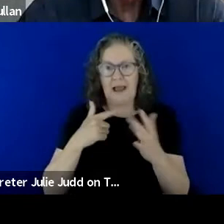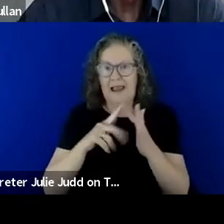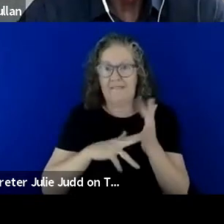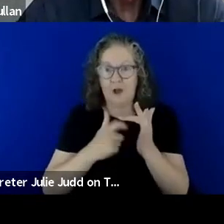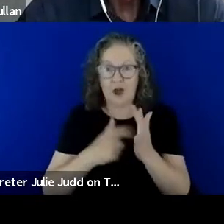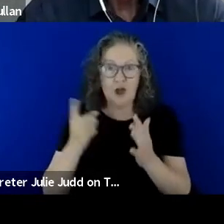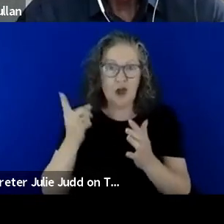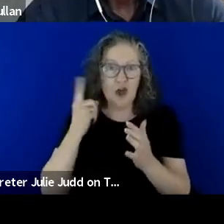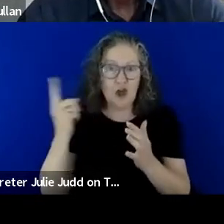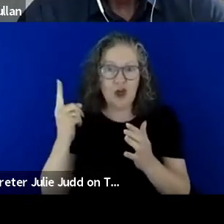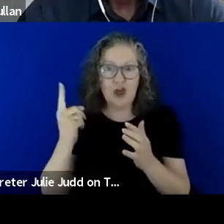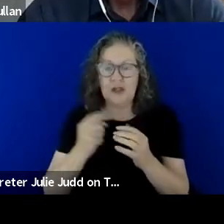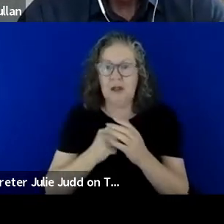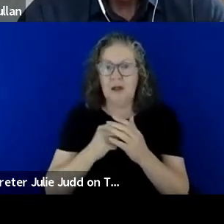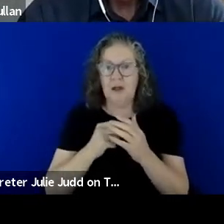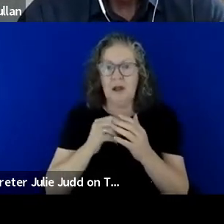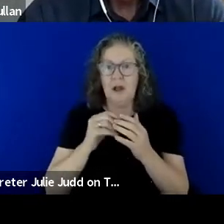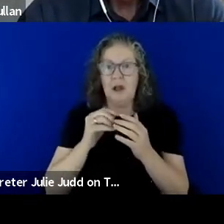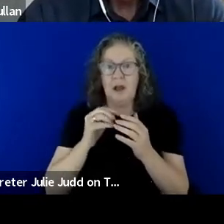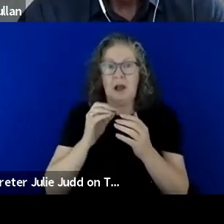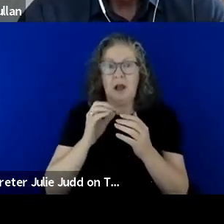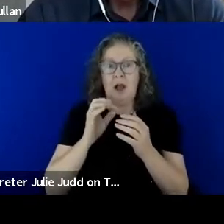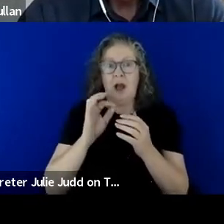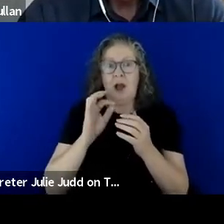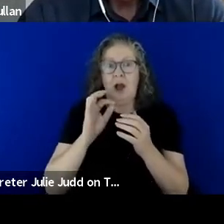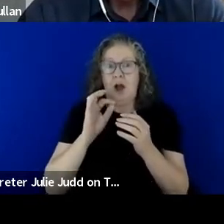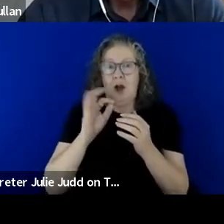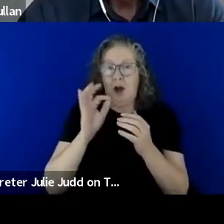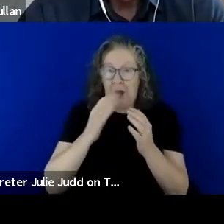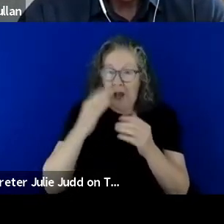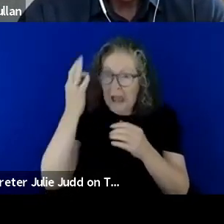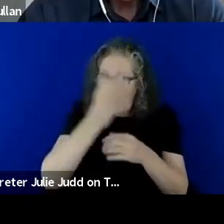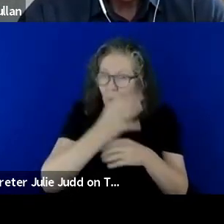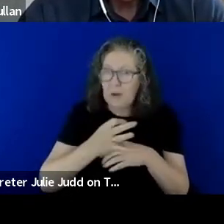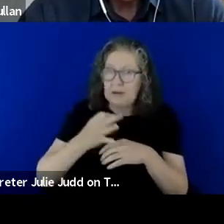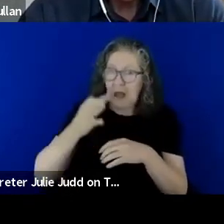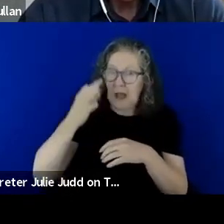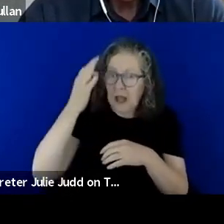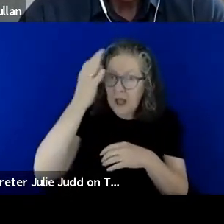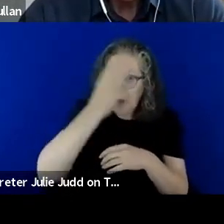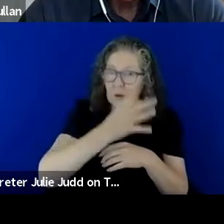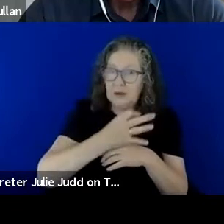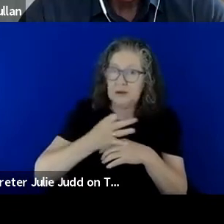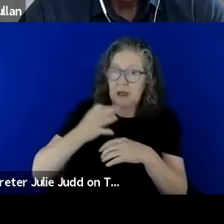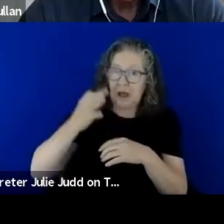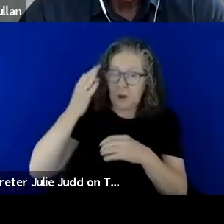you know, it wasn't for half an hour or anything like that, it went for hours and I actually couldn't